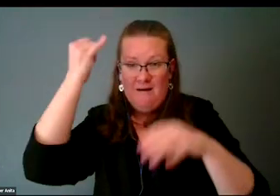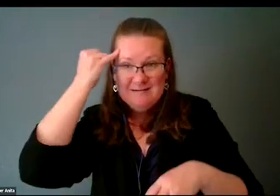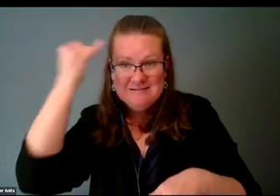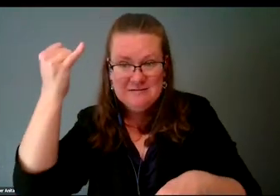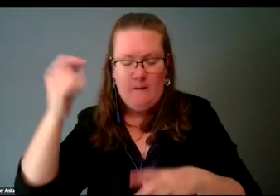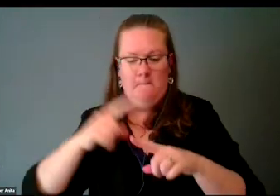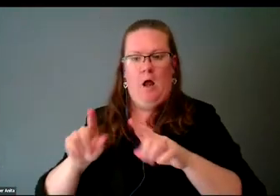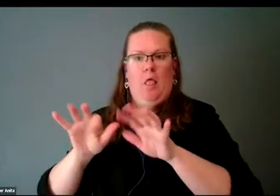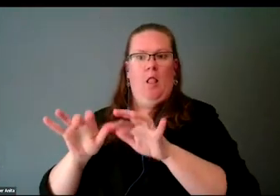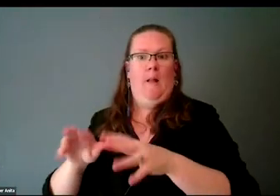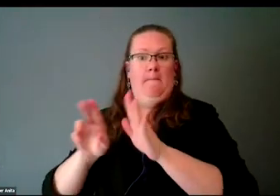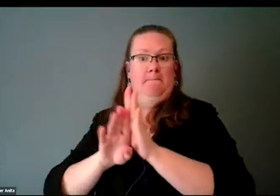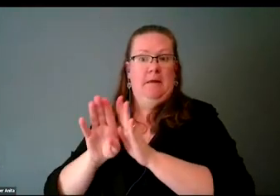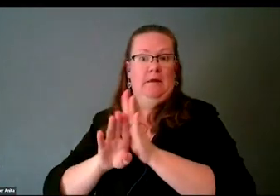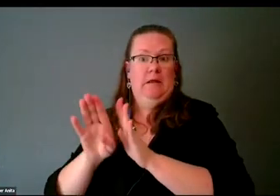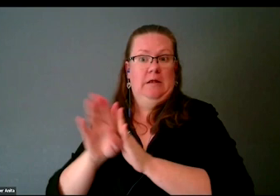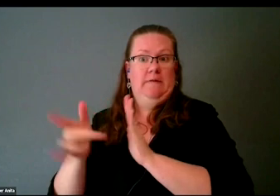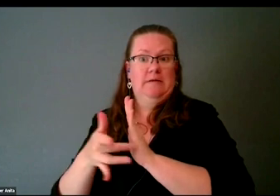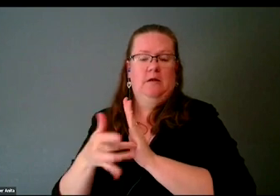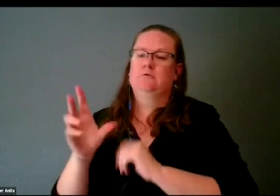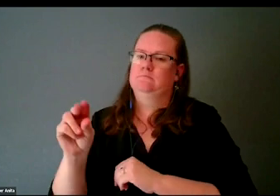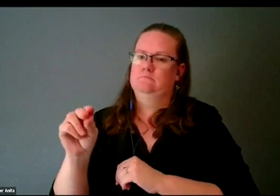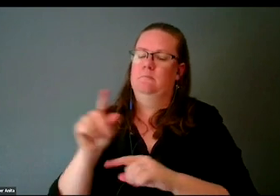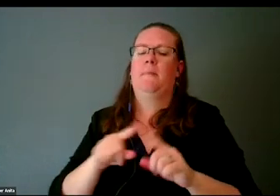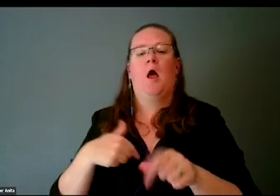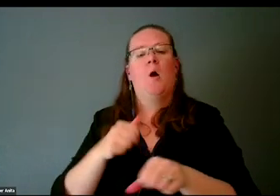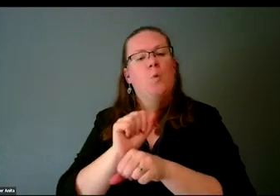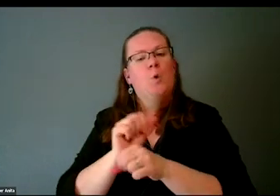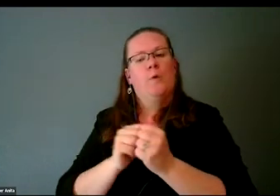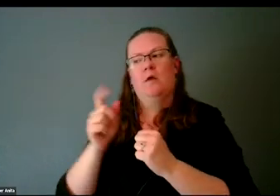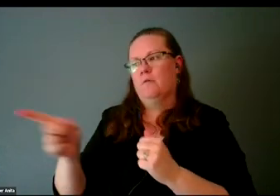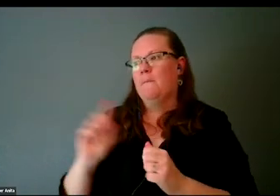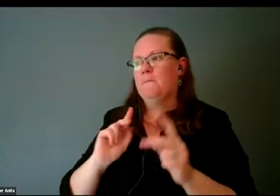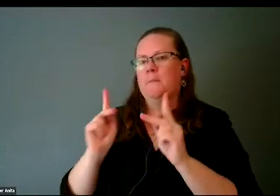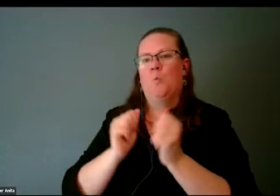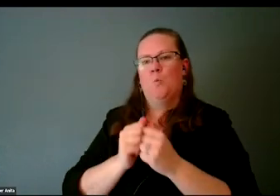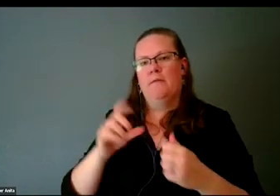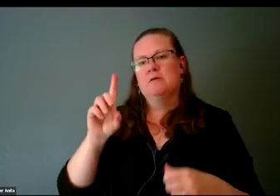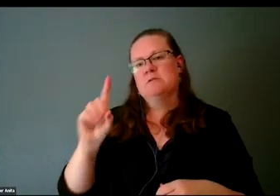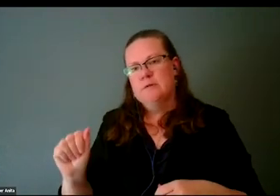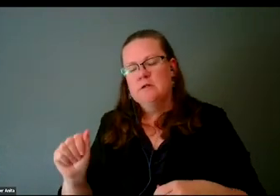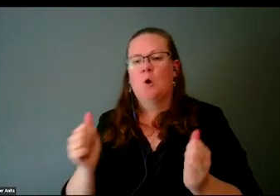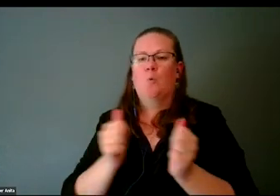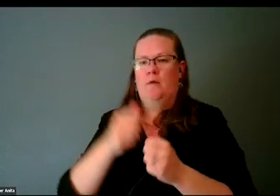but I did work with folks with disabilities and mental health conditions to build out that tech platform